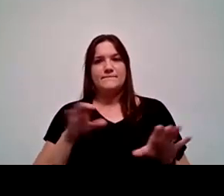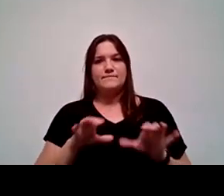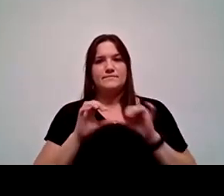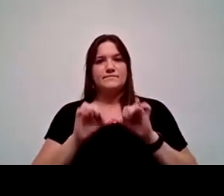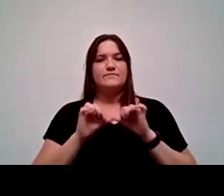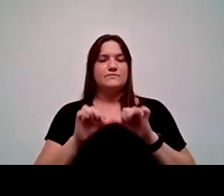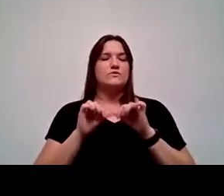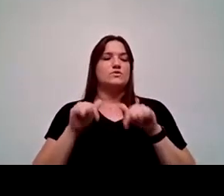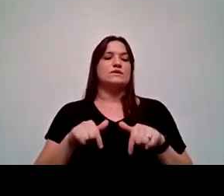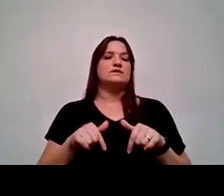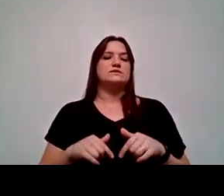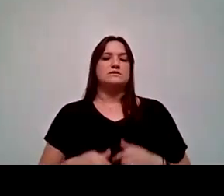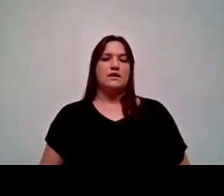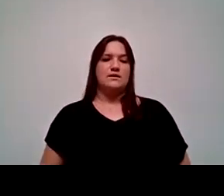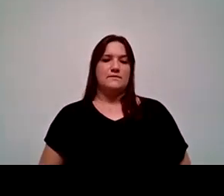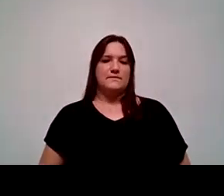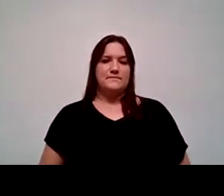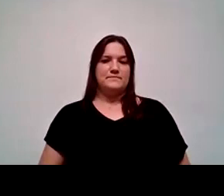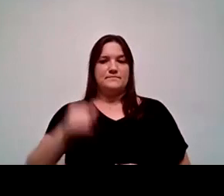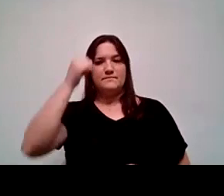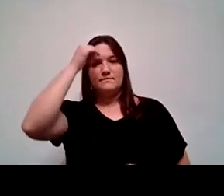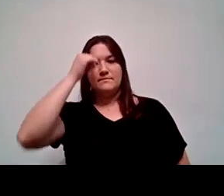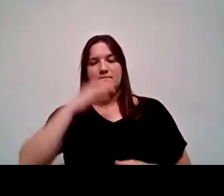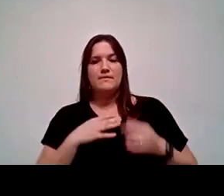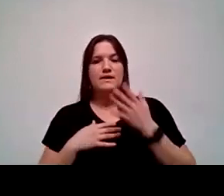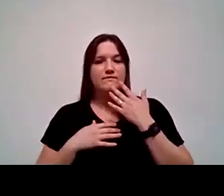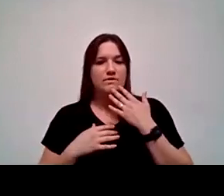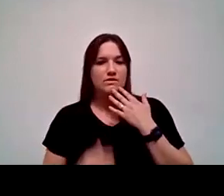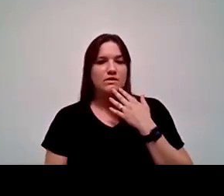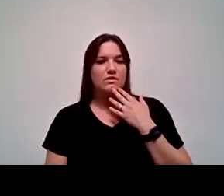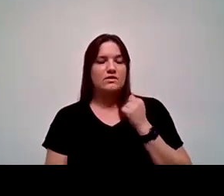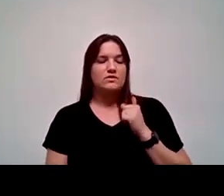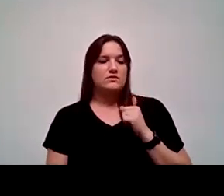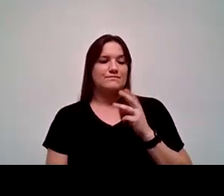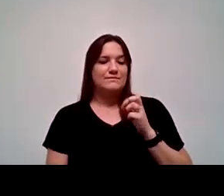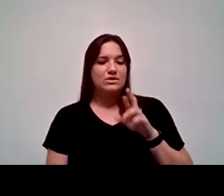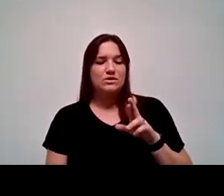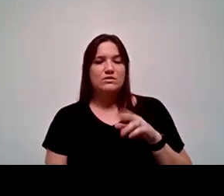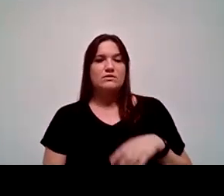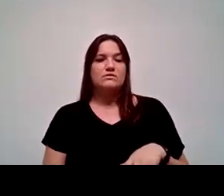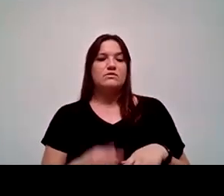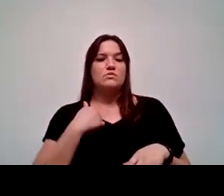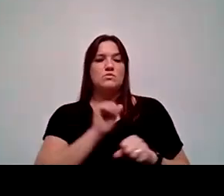this is we mentioned men of color, peer mentoring and so forth. So we're working with San Diego State and Dr.